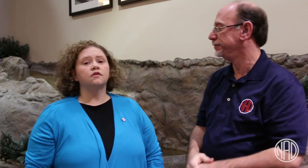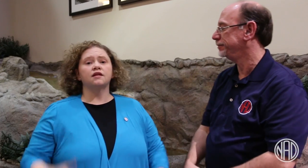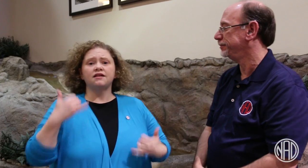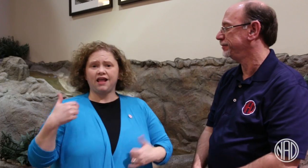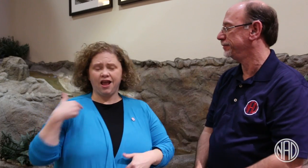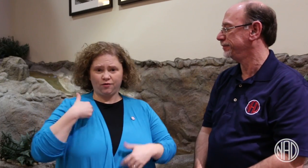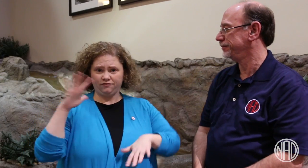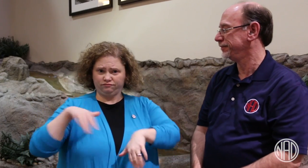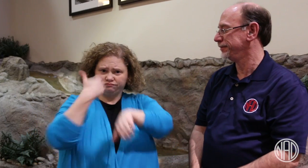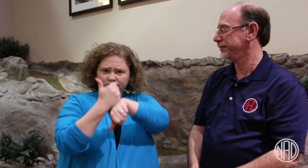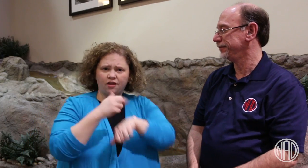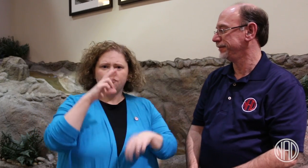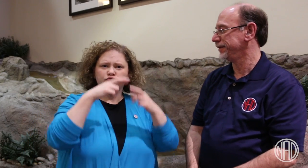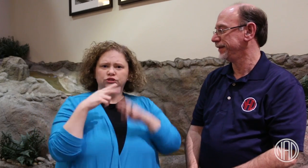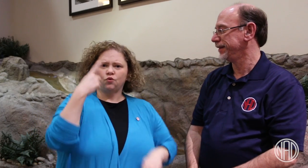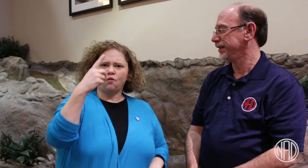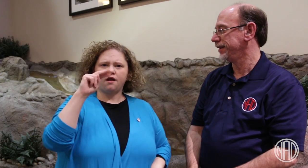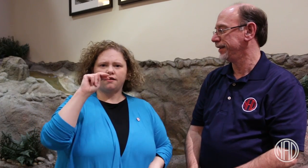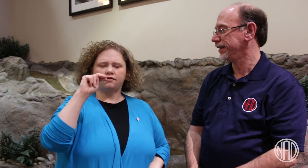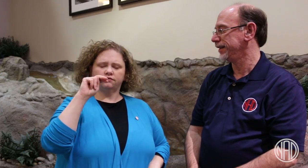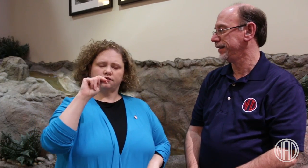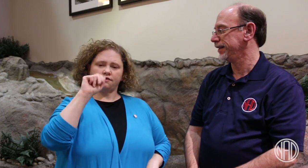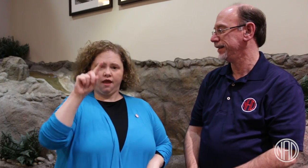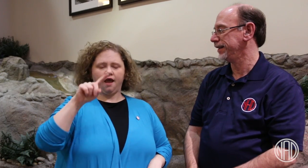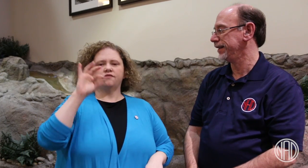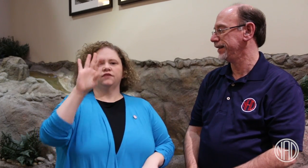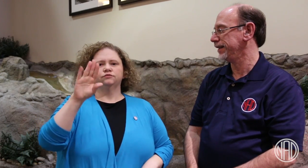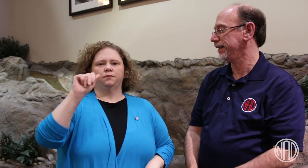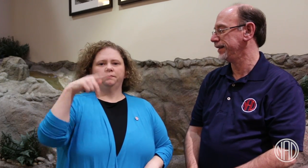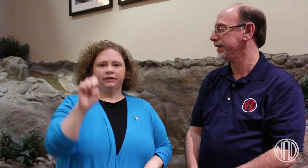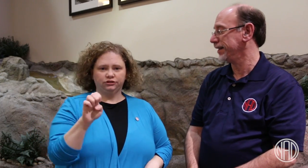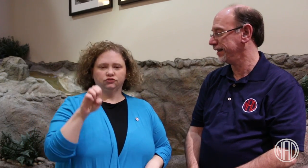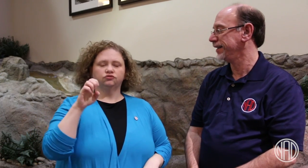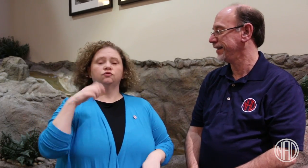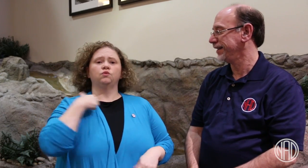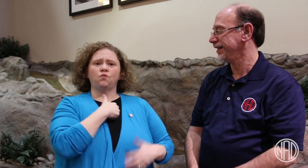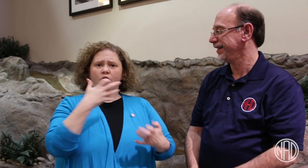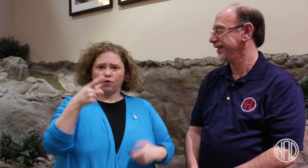We've created a facebook page at NAD Region I and we want you to like us!